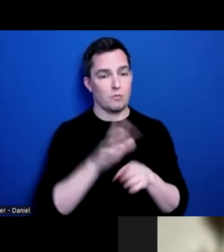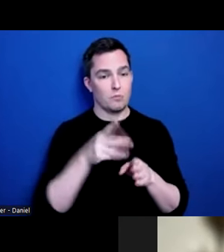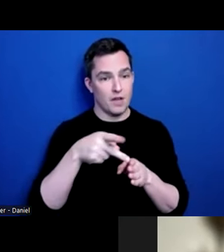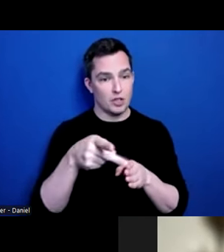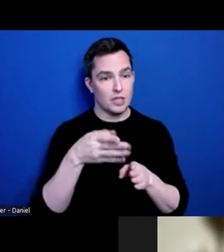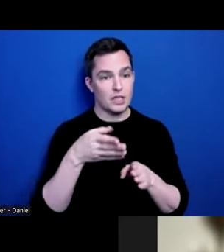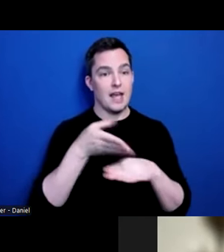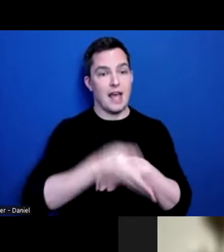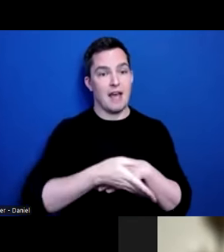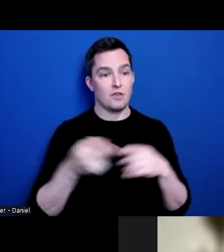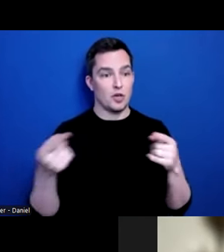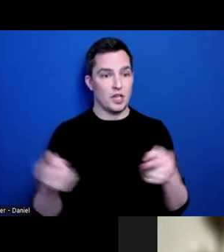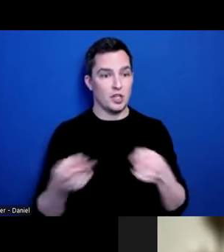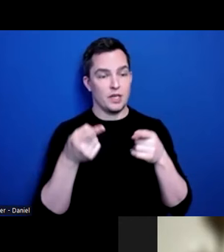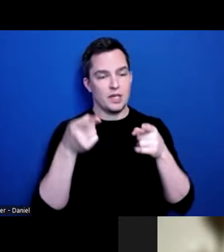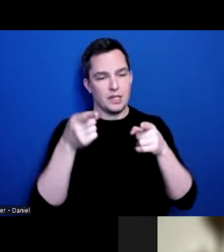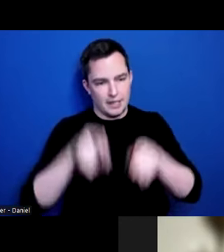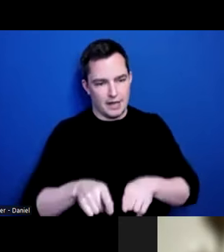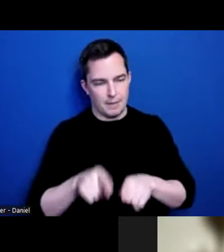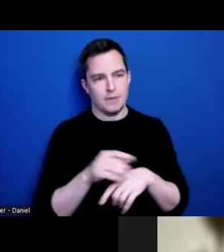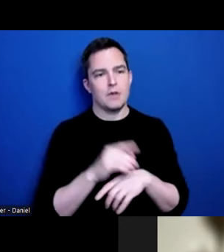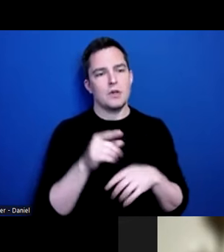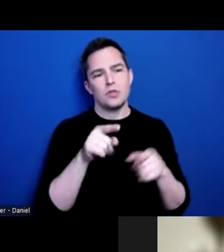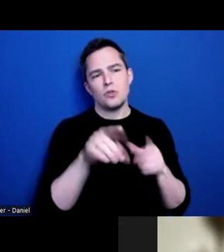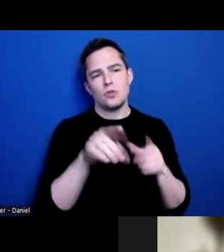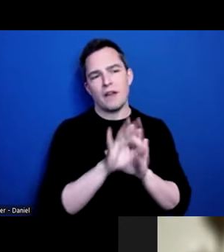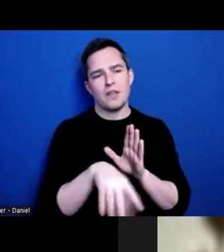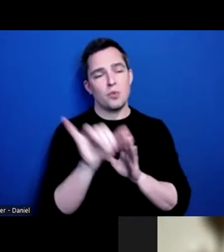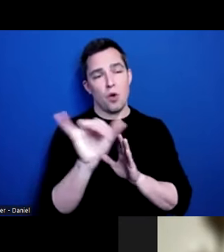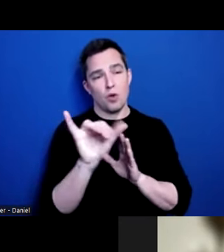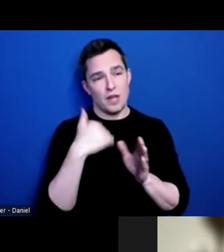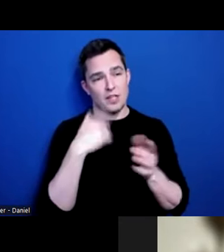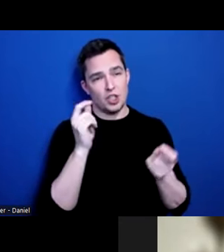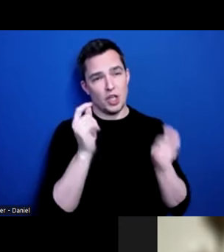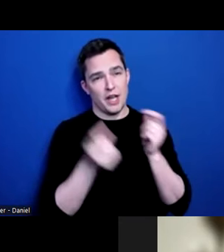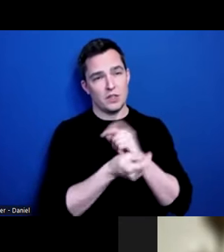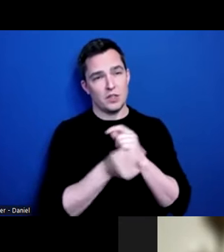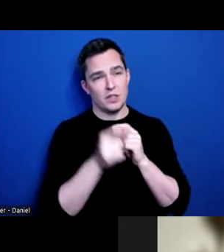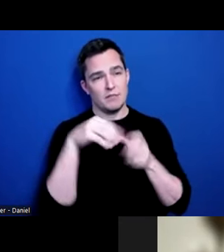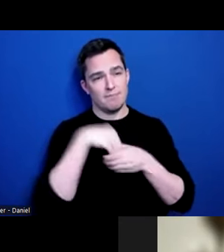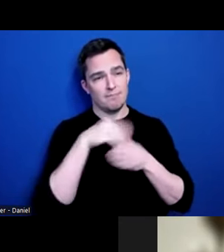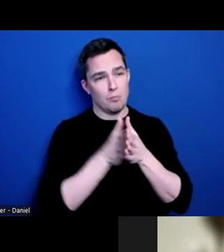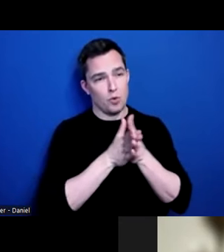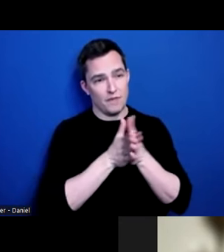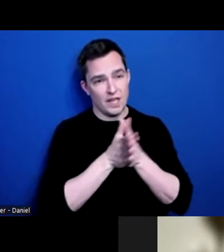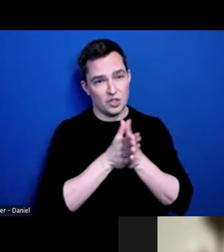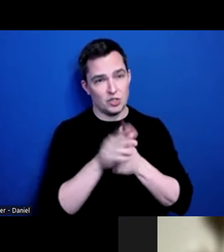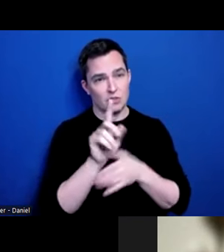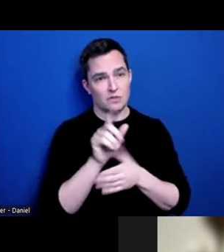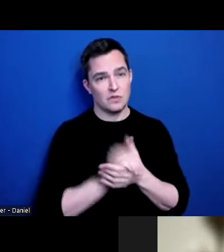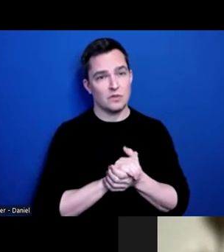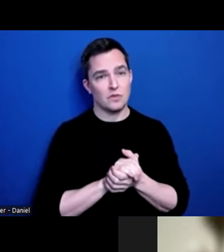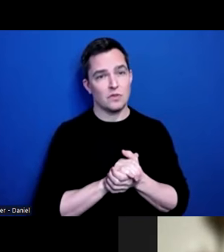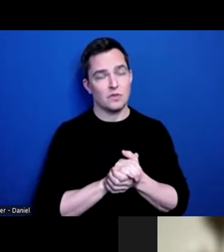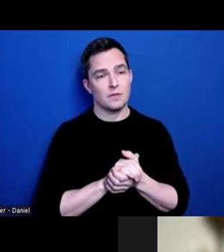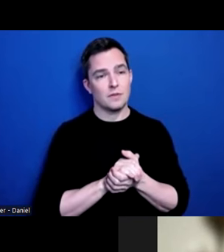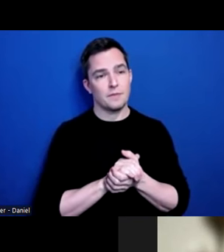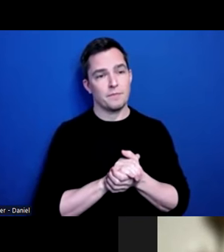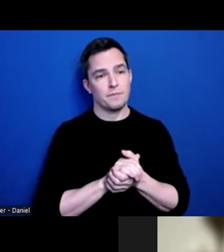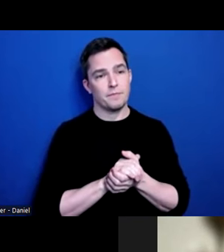injury or event. Did you find that you also had changes in what motivated you?”